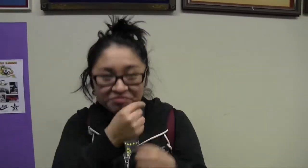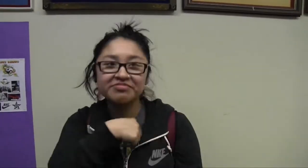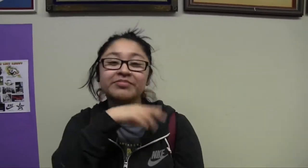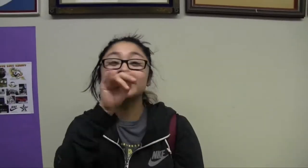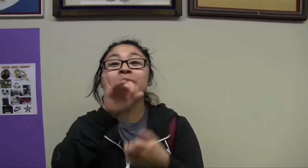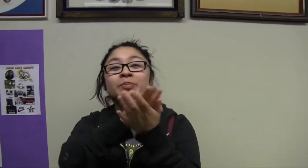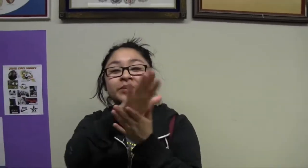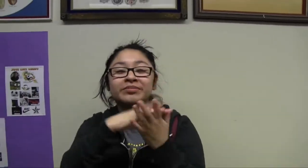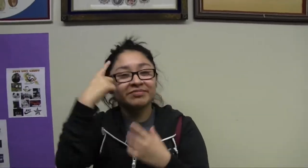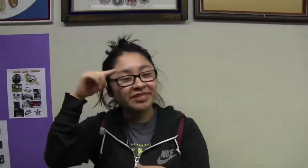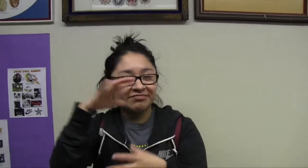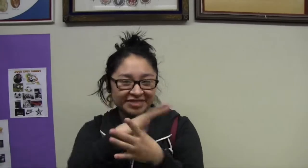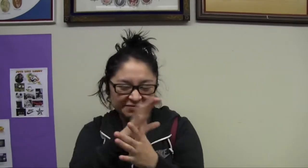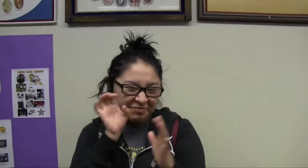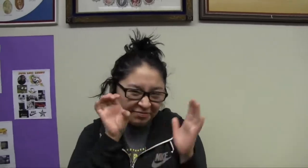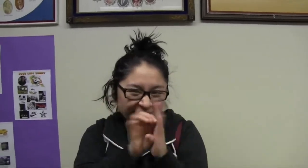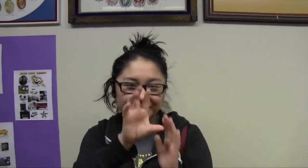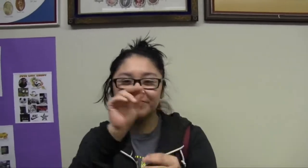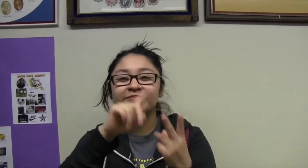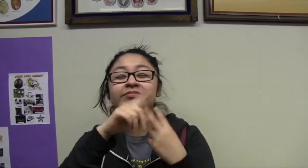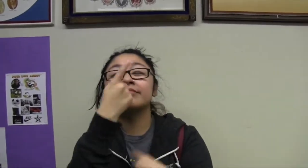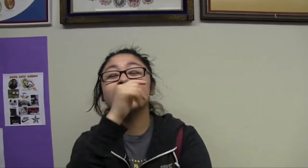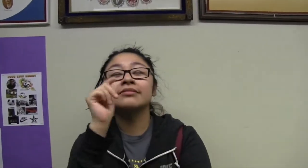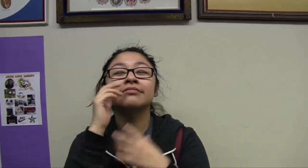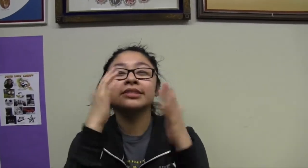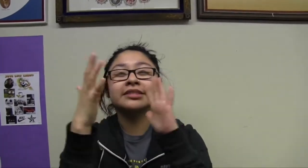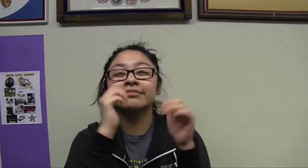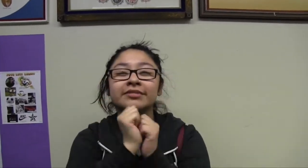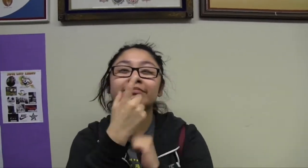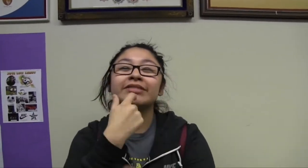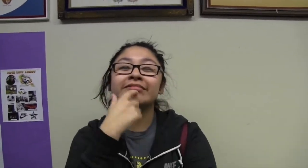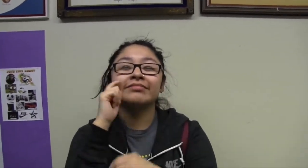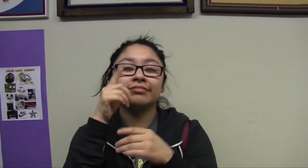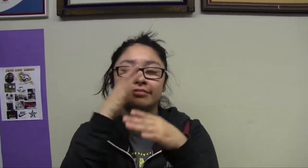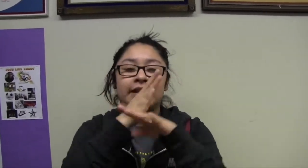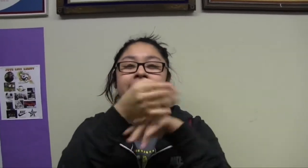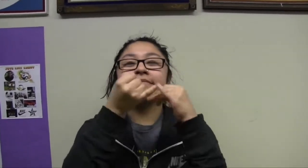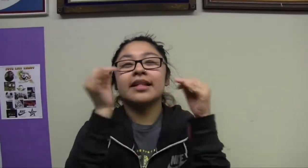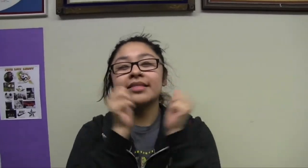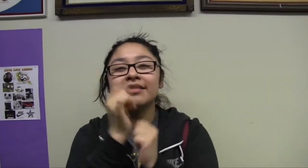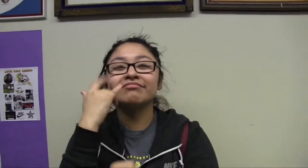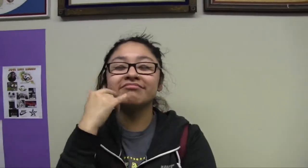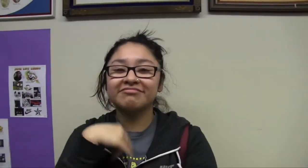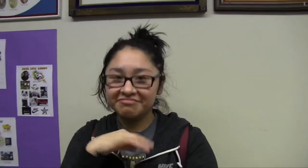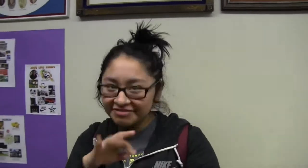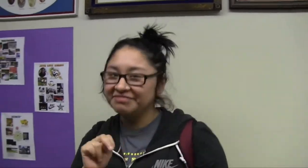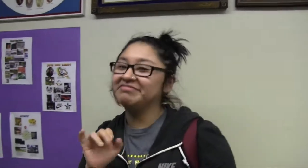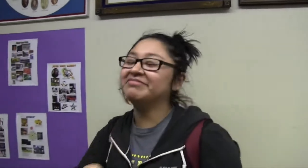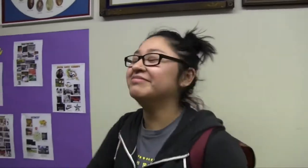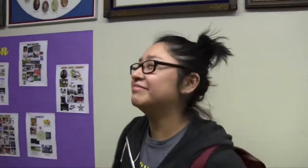I’m going to the beach for the weekend and am going to see some friends from online.